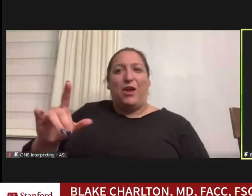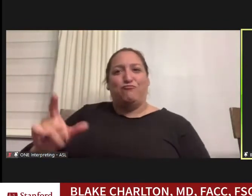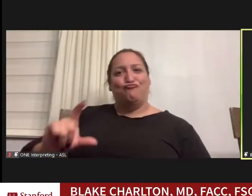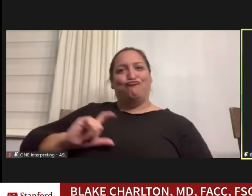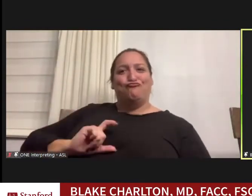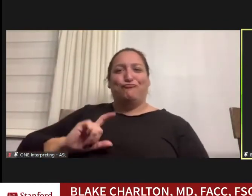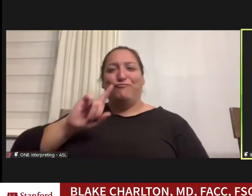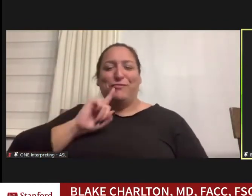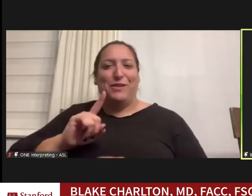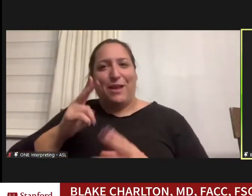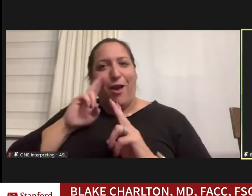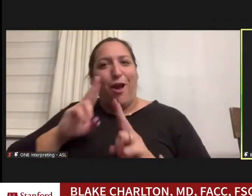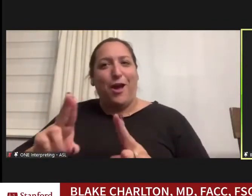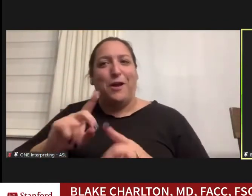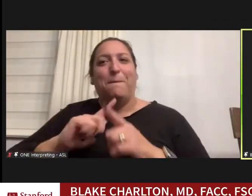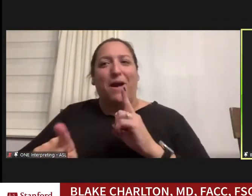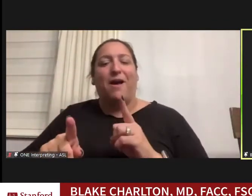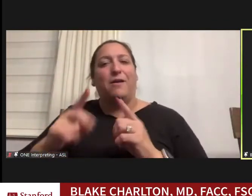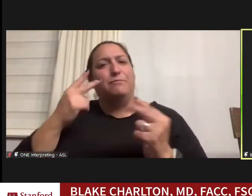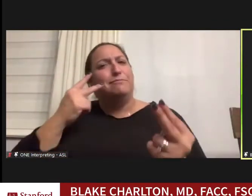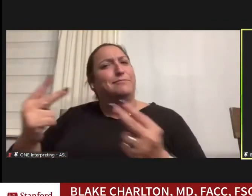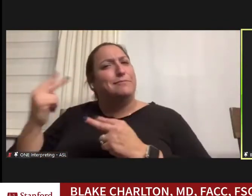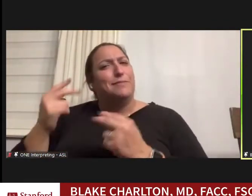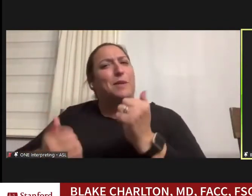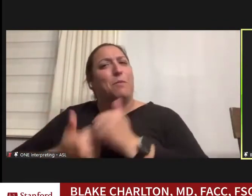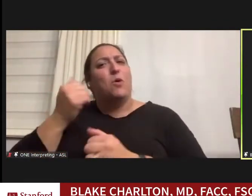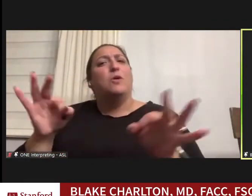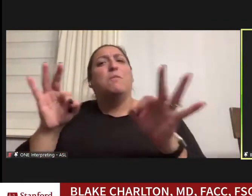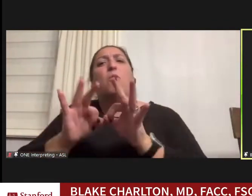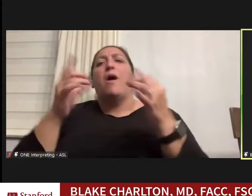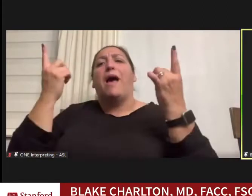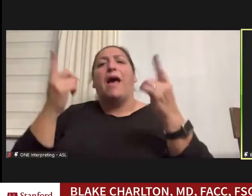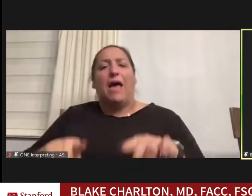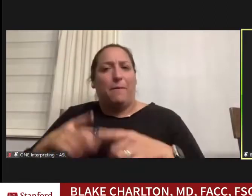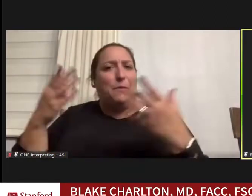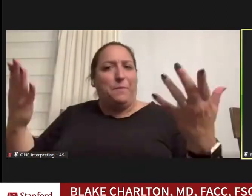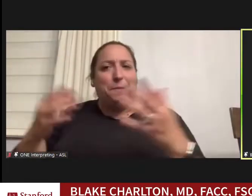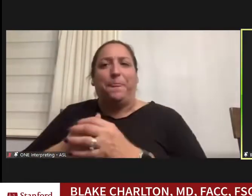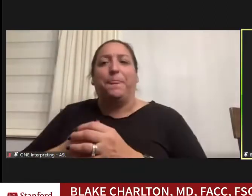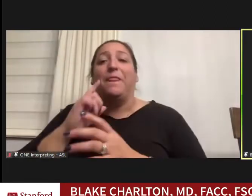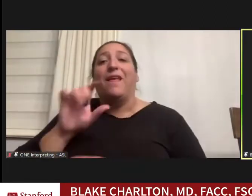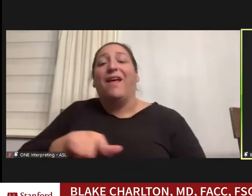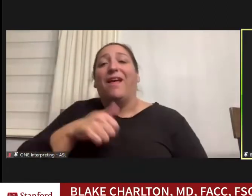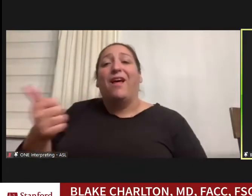but looking back the most important thing that happened is that another educator –